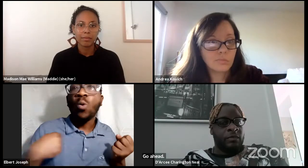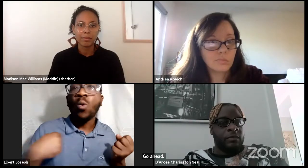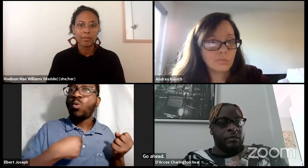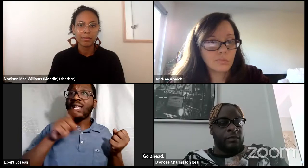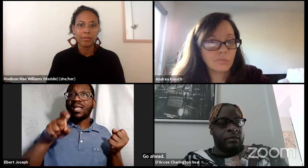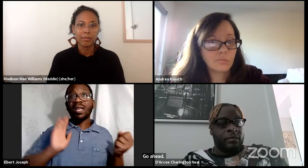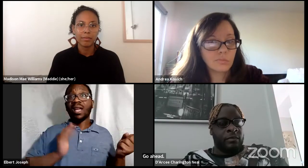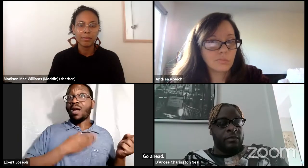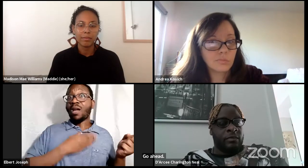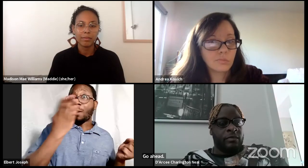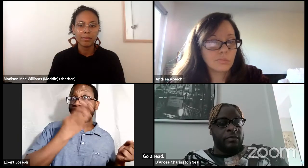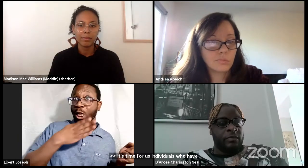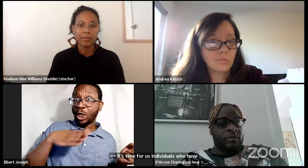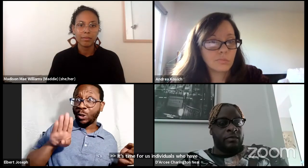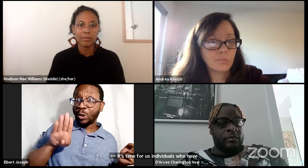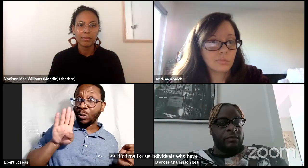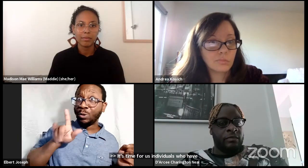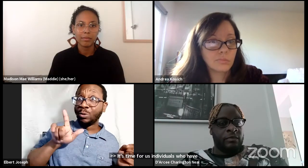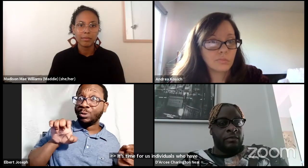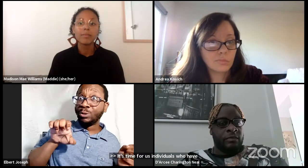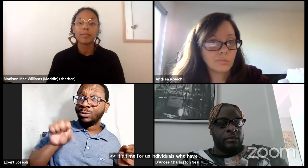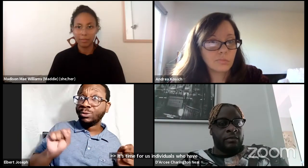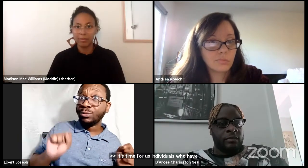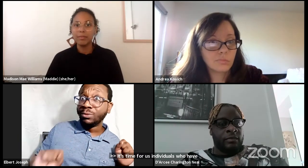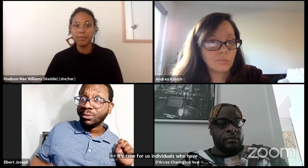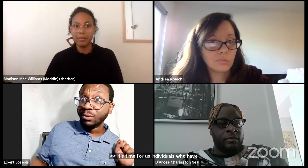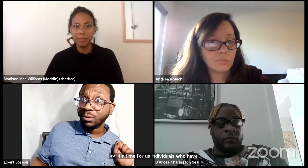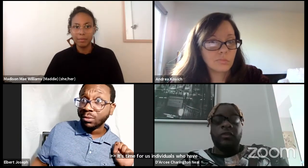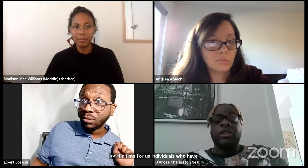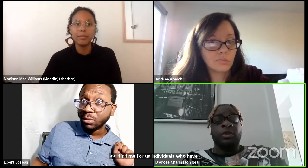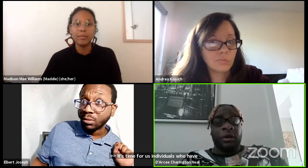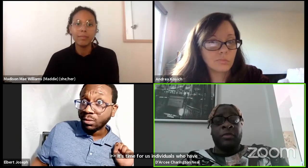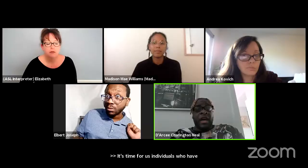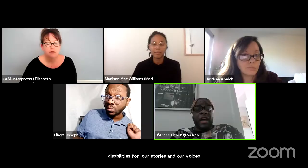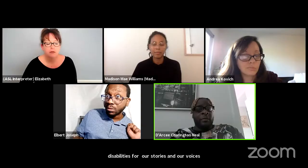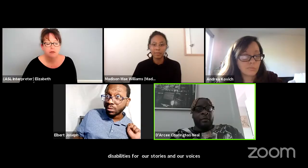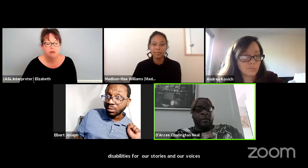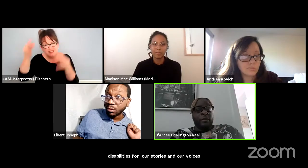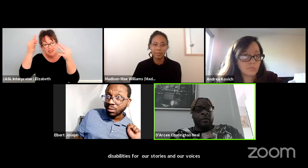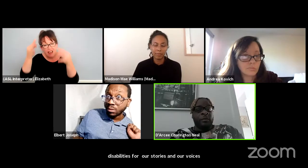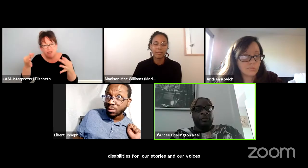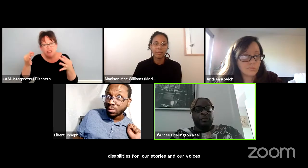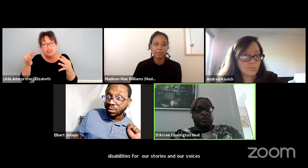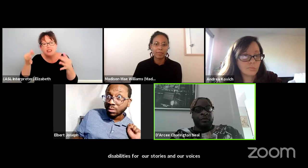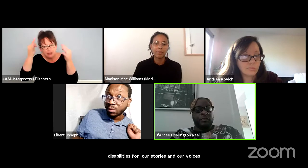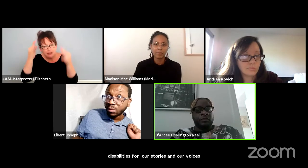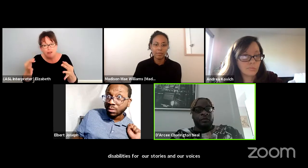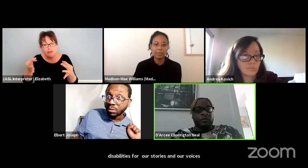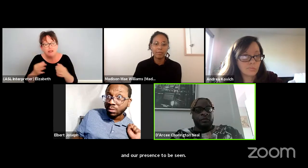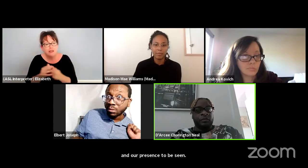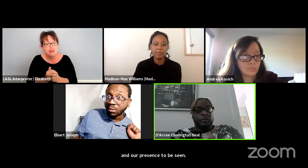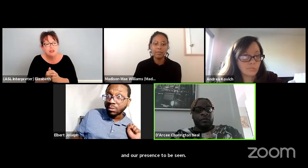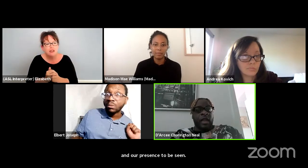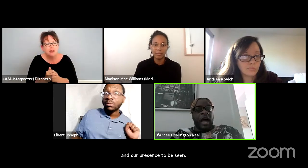and our presence to be seen. For sure. We have to be out there.